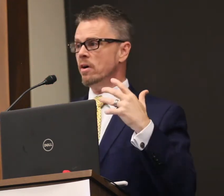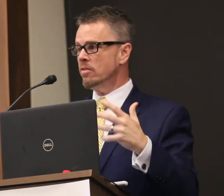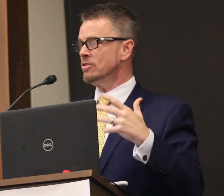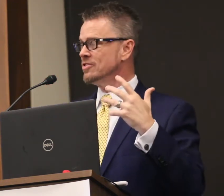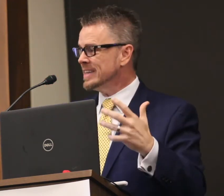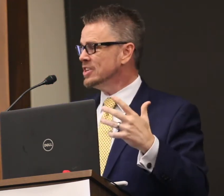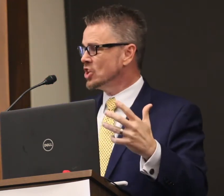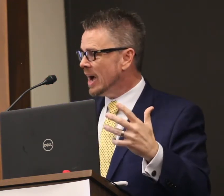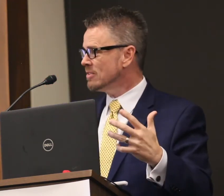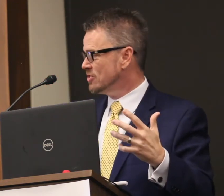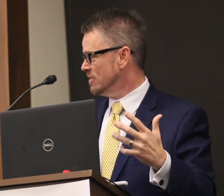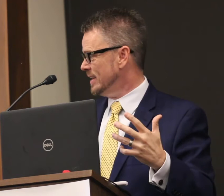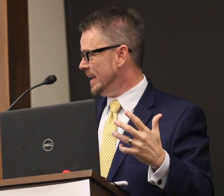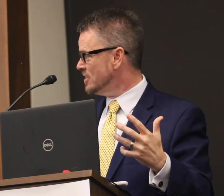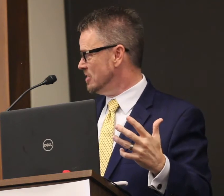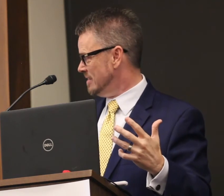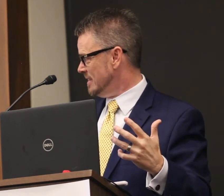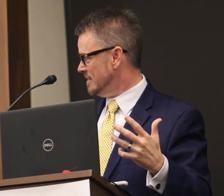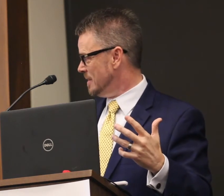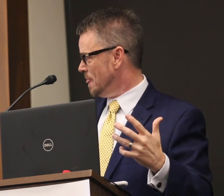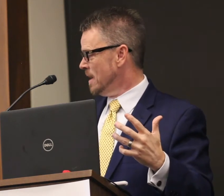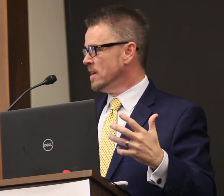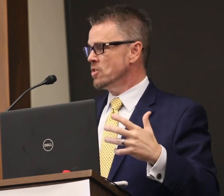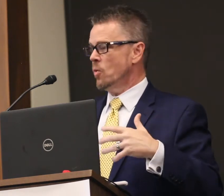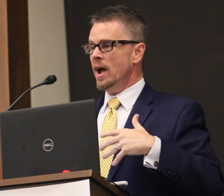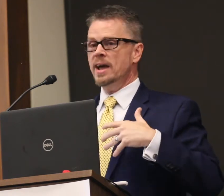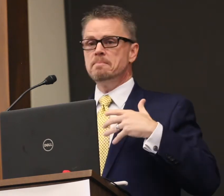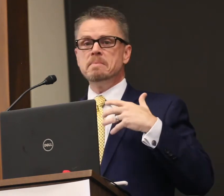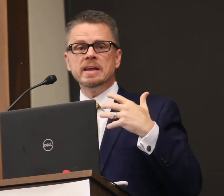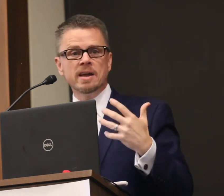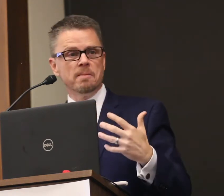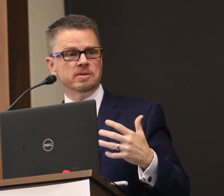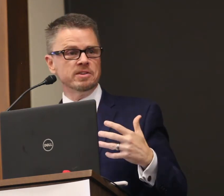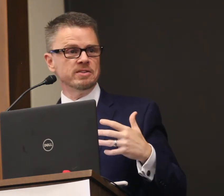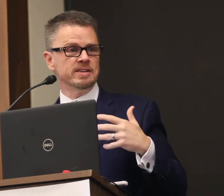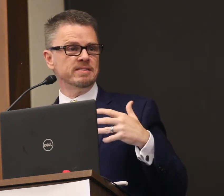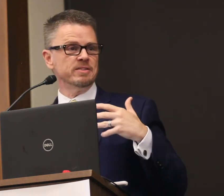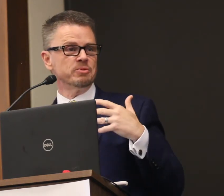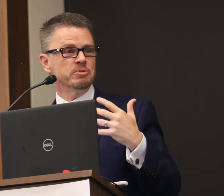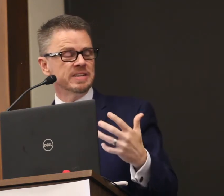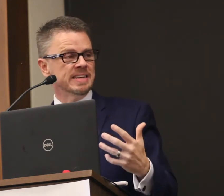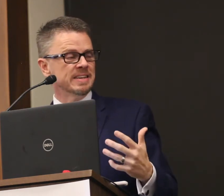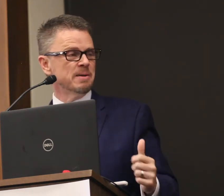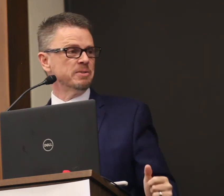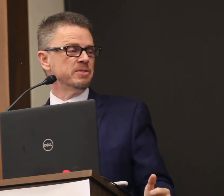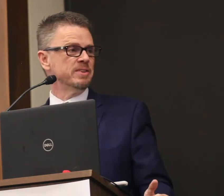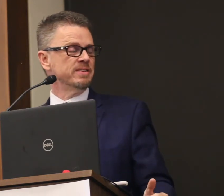with other state child serving agencies, so I had many opportunities and routine opportunities